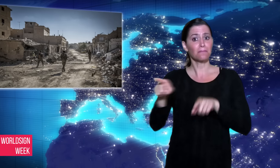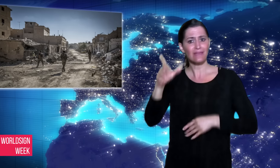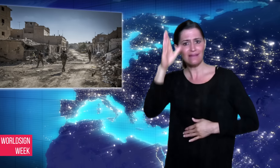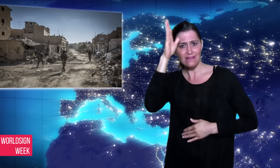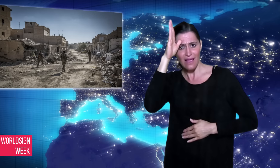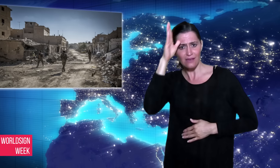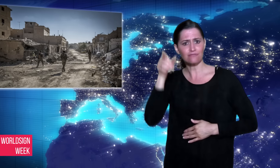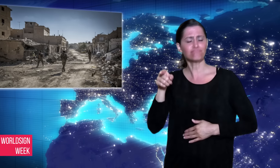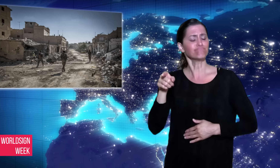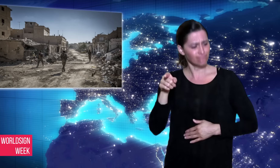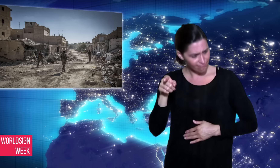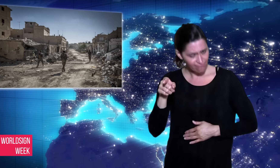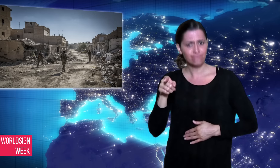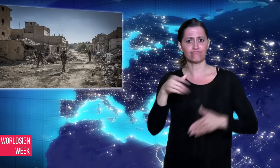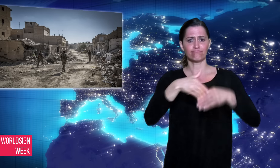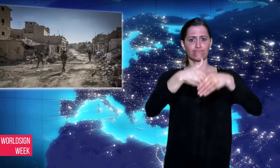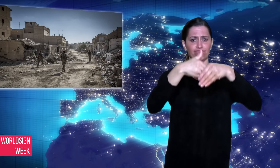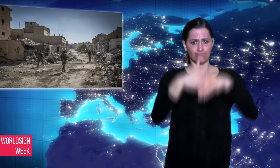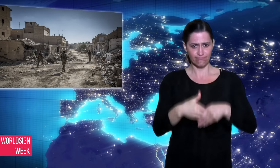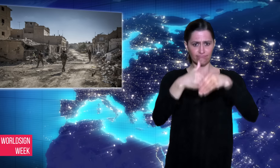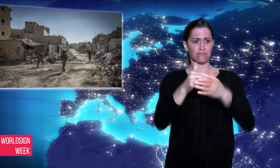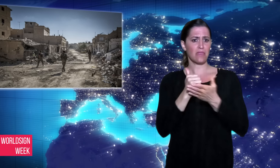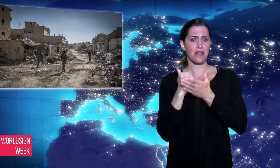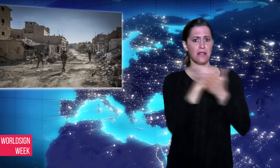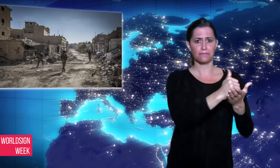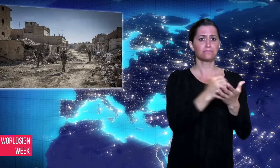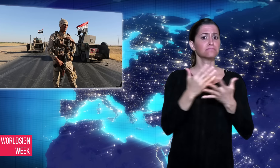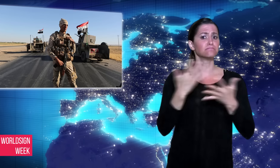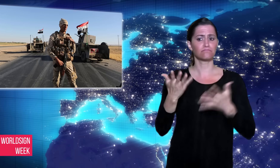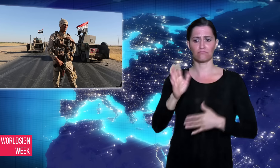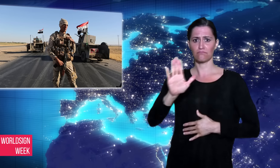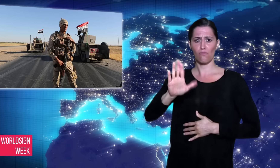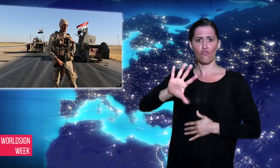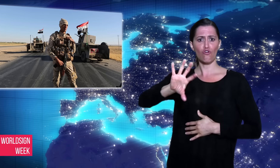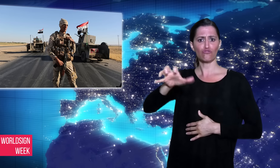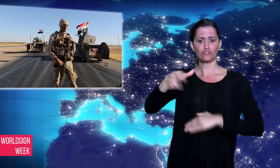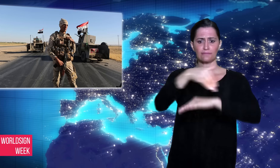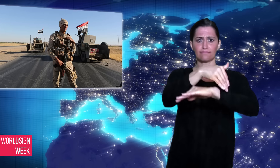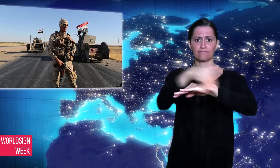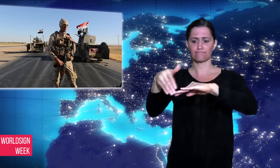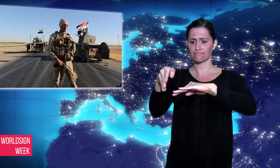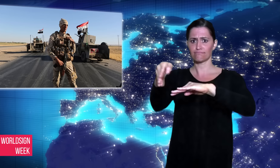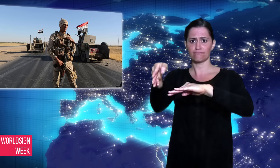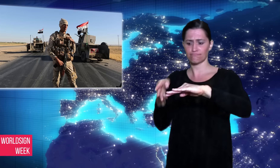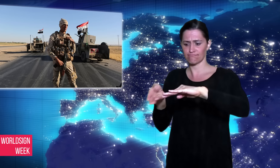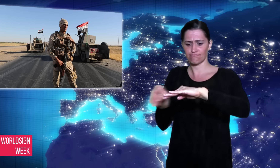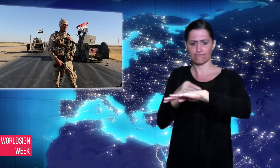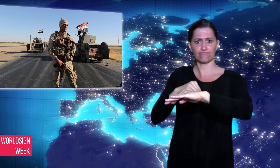the borders and protect the road